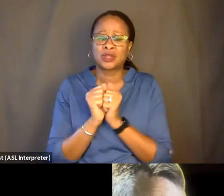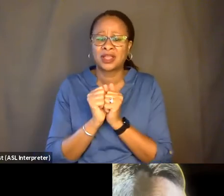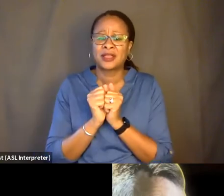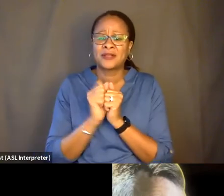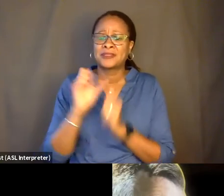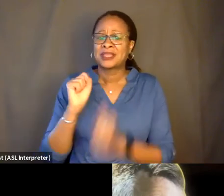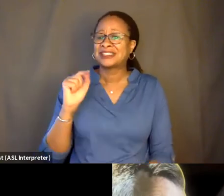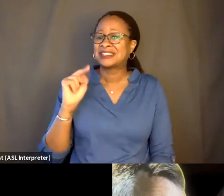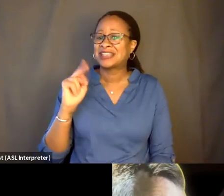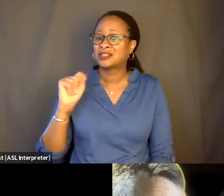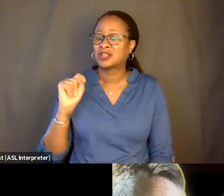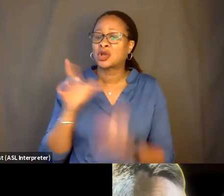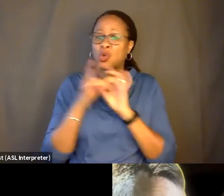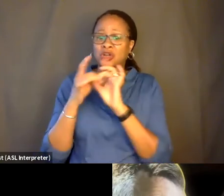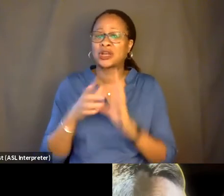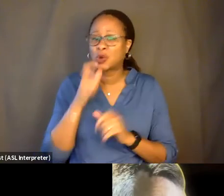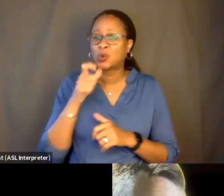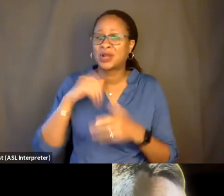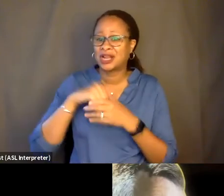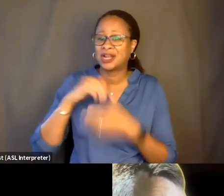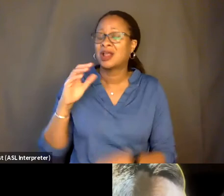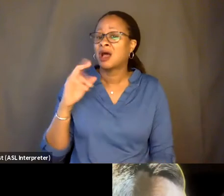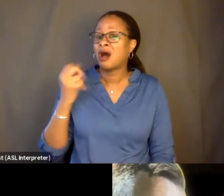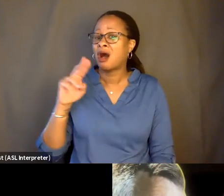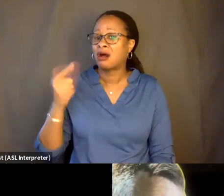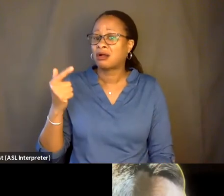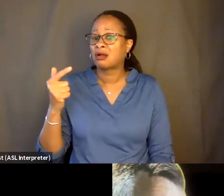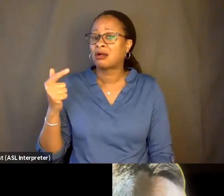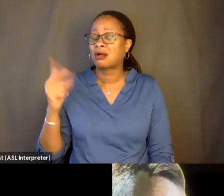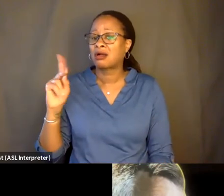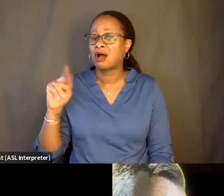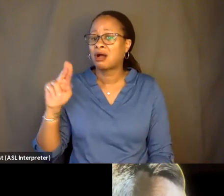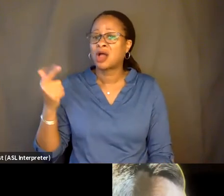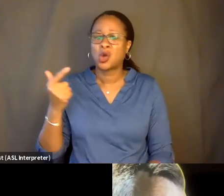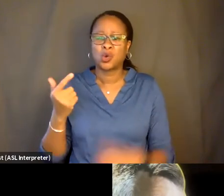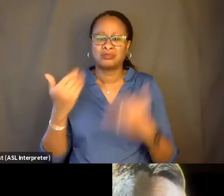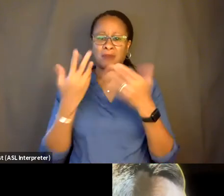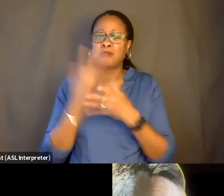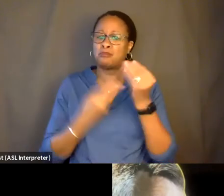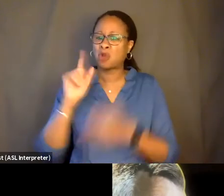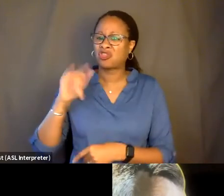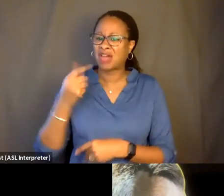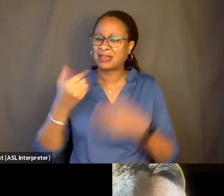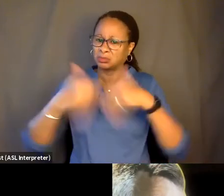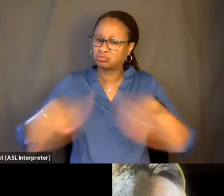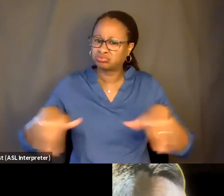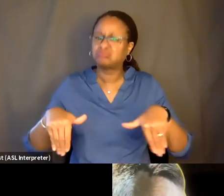coordinator in Hong Kong who had lost both of his legs in a car accident. You know, I was, like, far along a journey